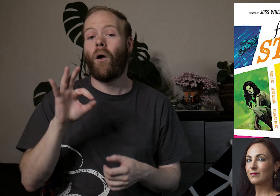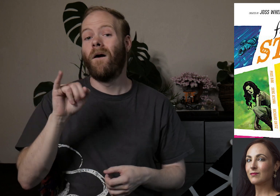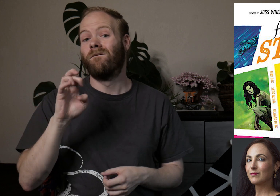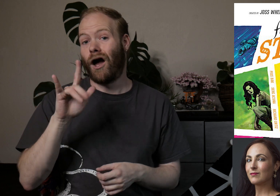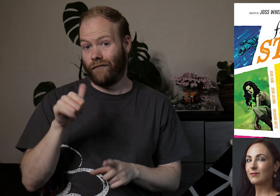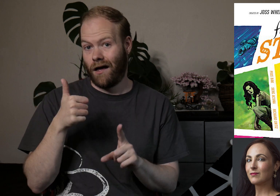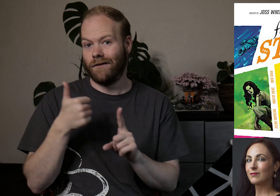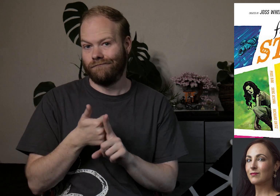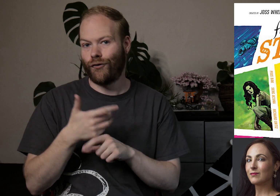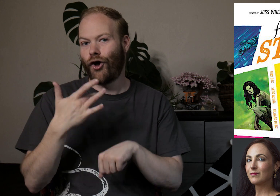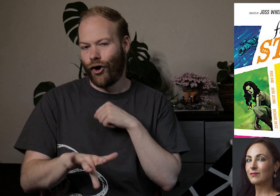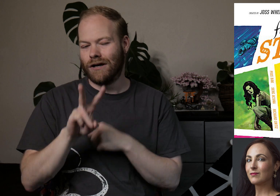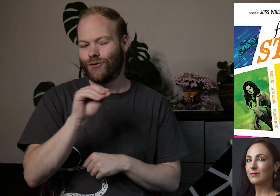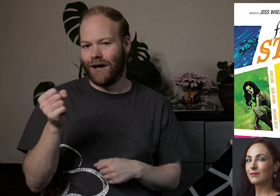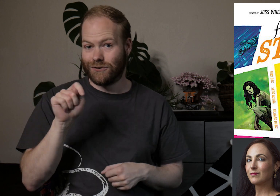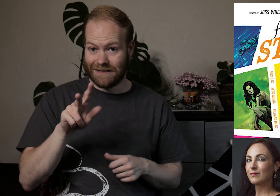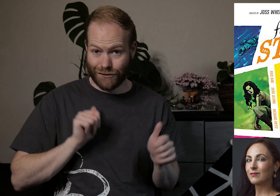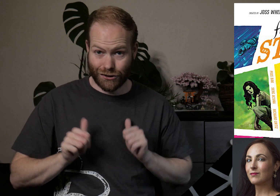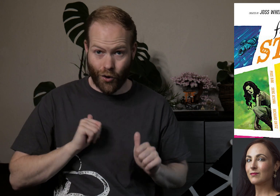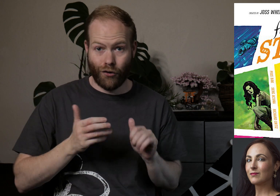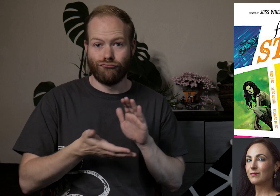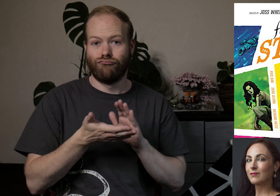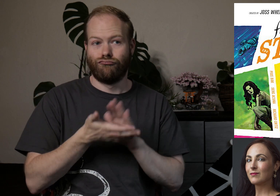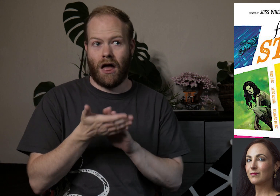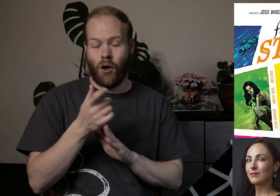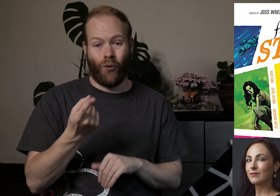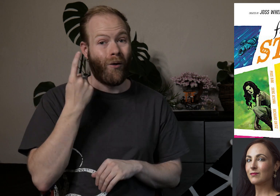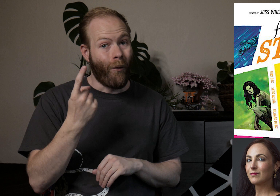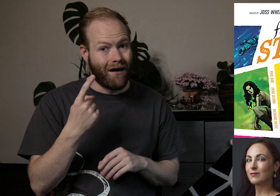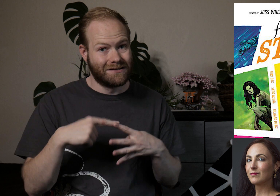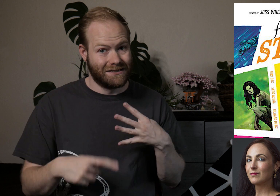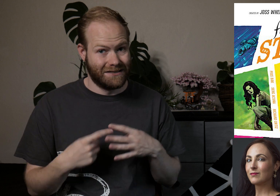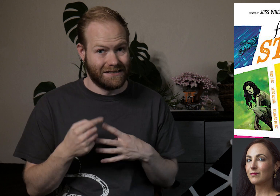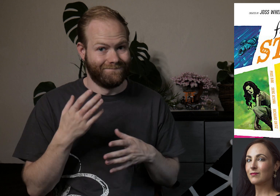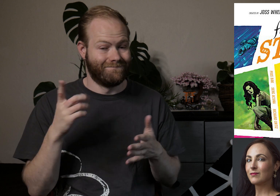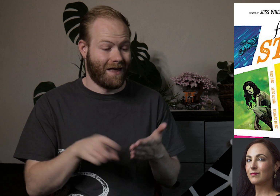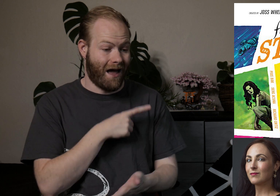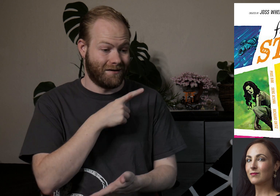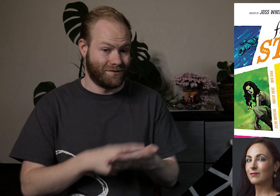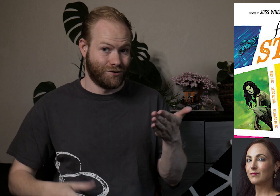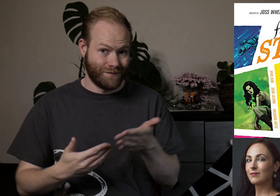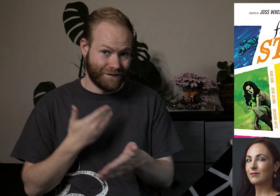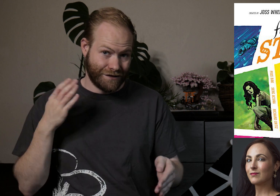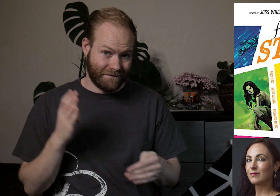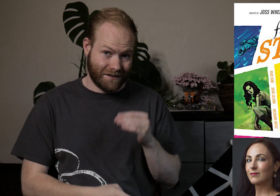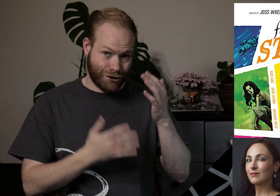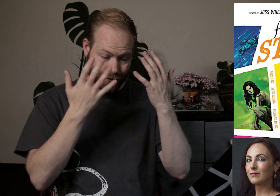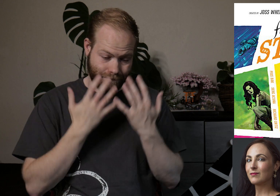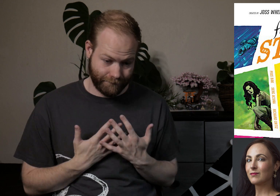Firefly is an early 2000s TV show that ran for only one season, and got canceled before it finished.